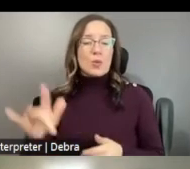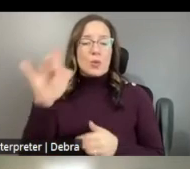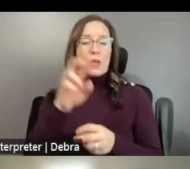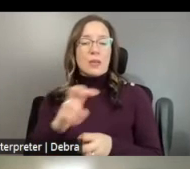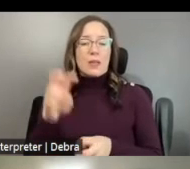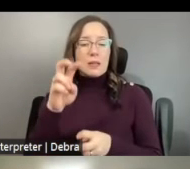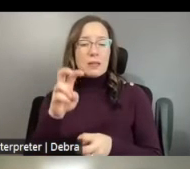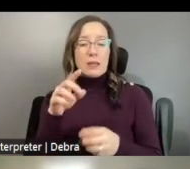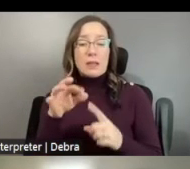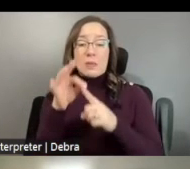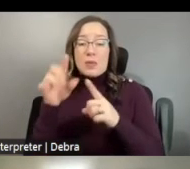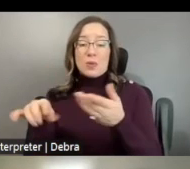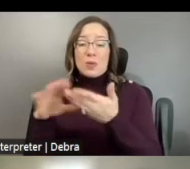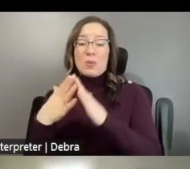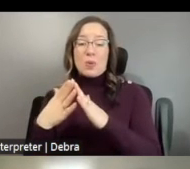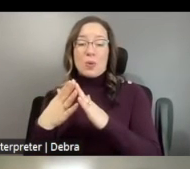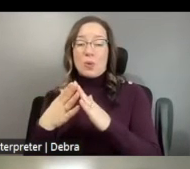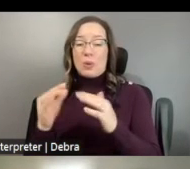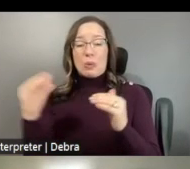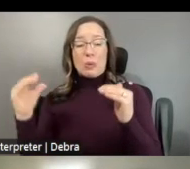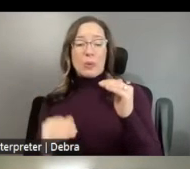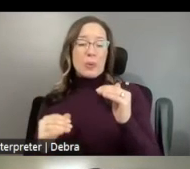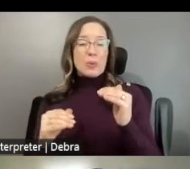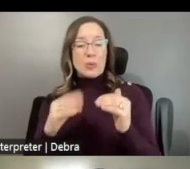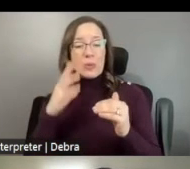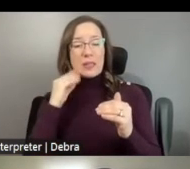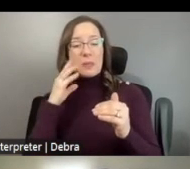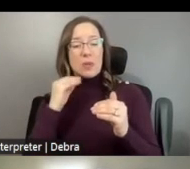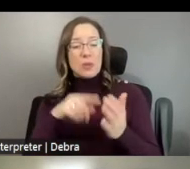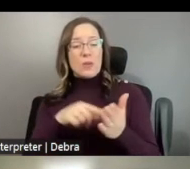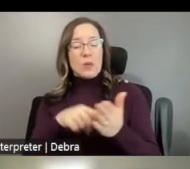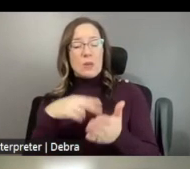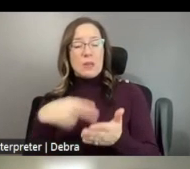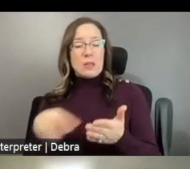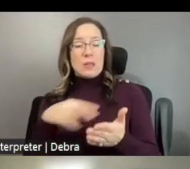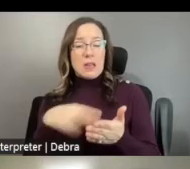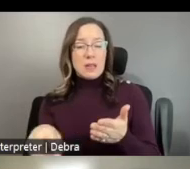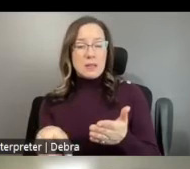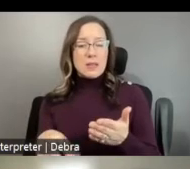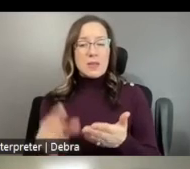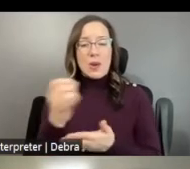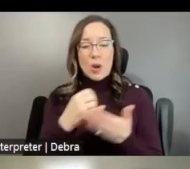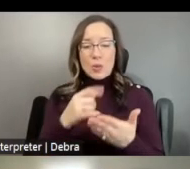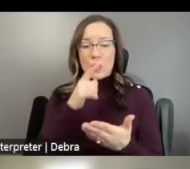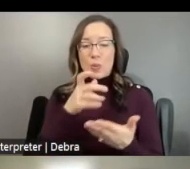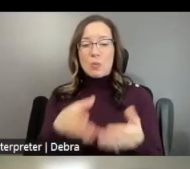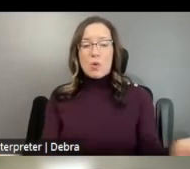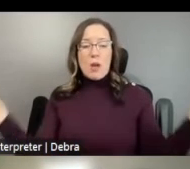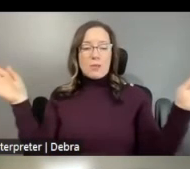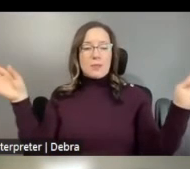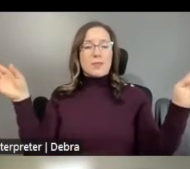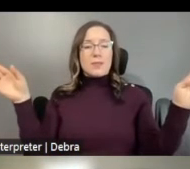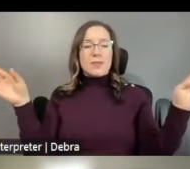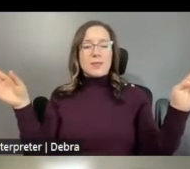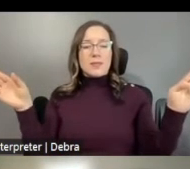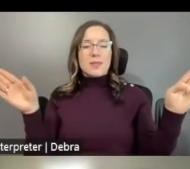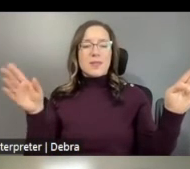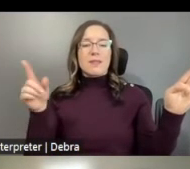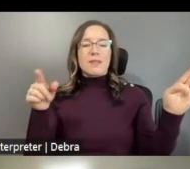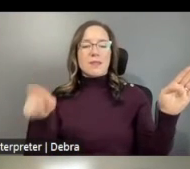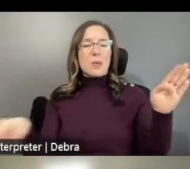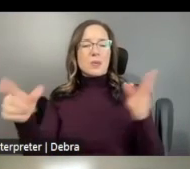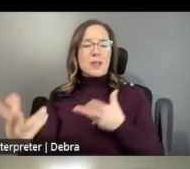DANCE AND/OR BY ARTISTS WHOSE WORK BROADENS THE SCOPE OF DANCE AVAILABLE TO AUDIENCES. WE ALSO